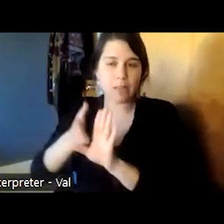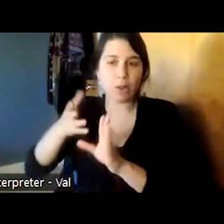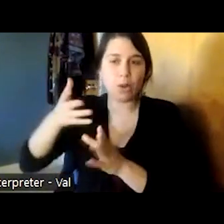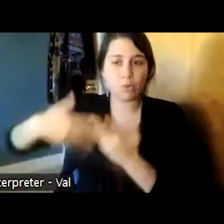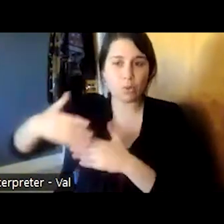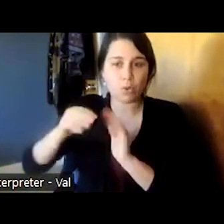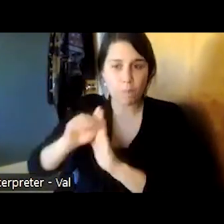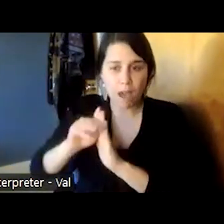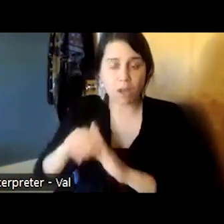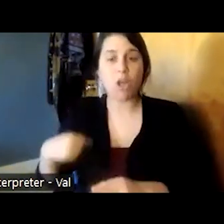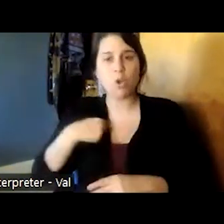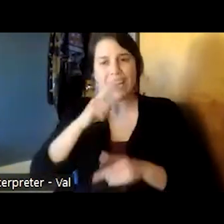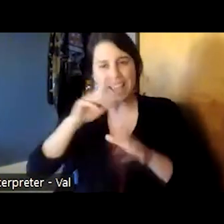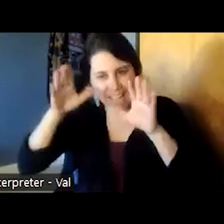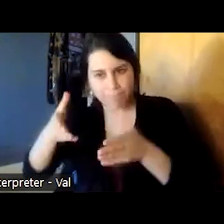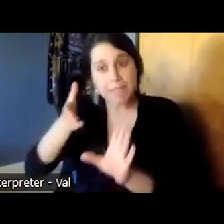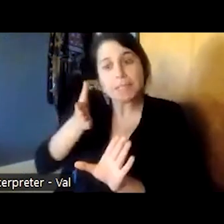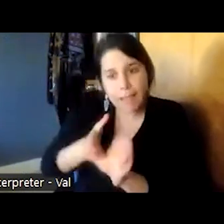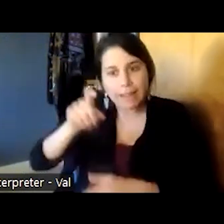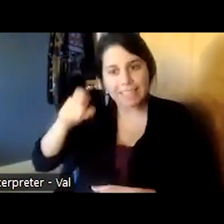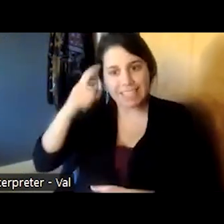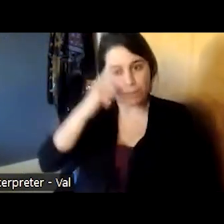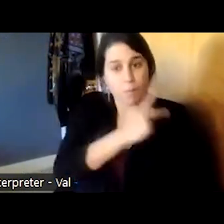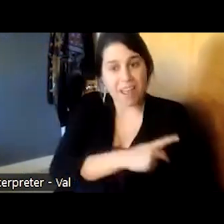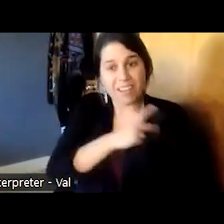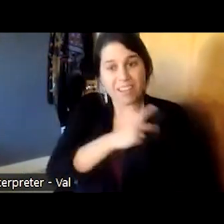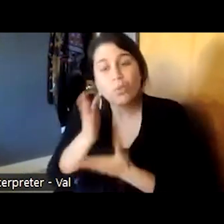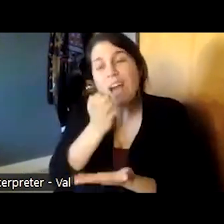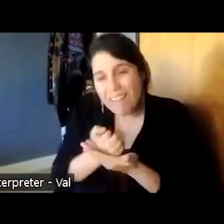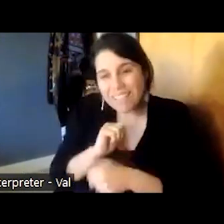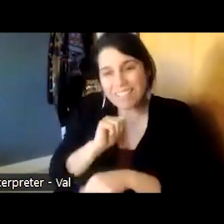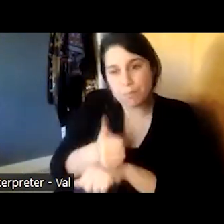to the psychological needs of our patients through evidence-based mental health services